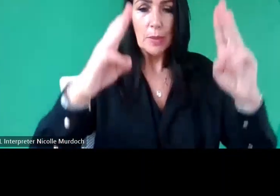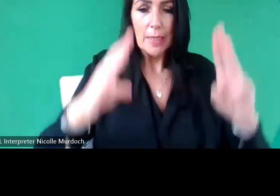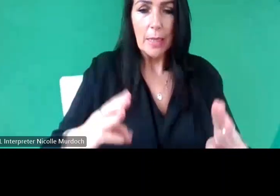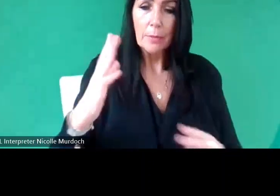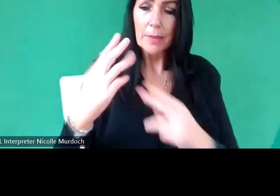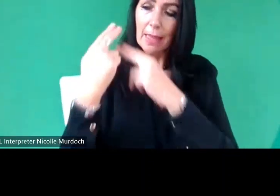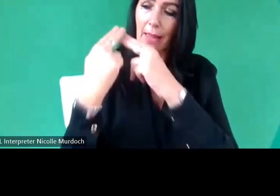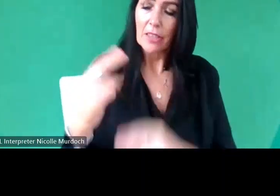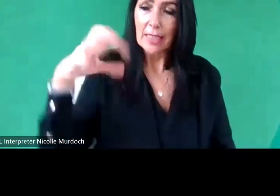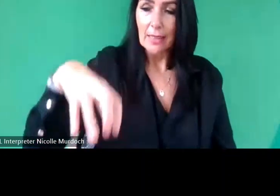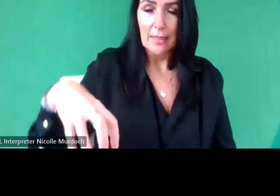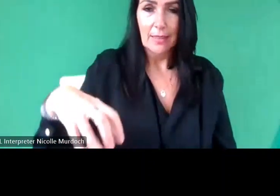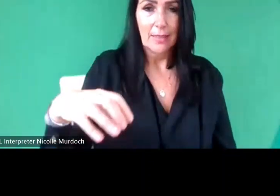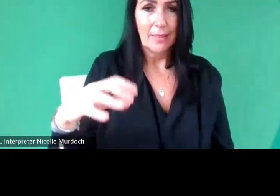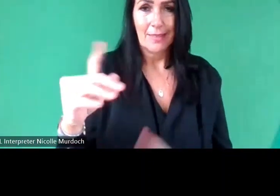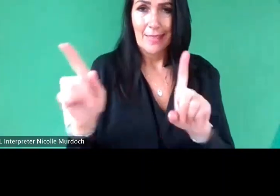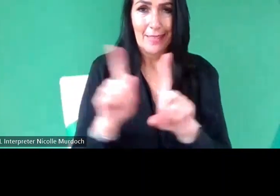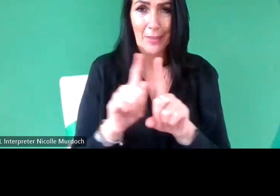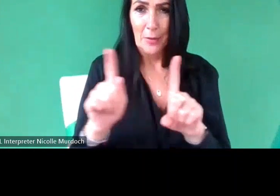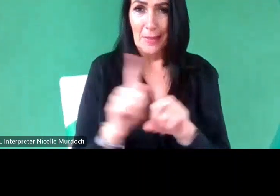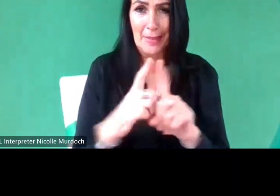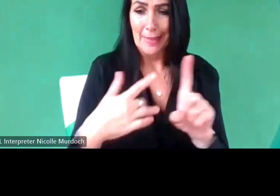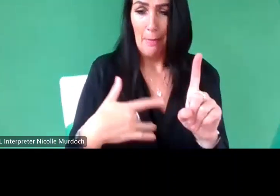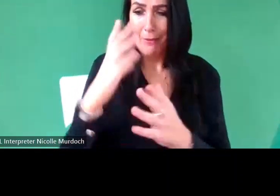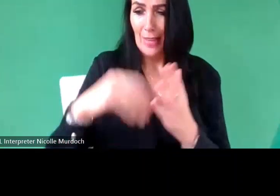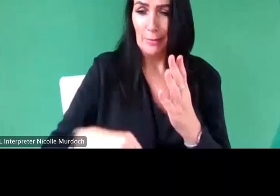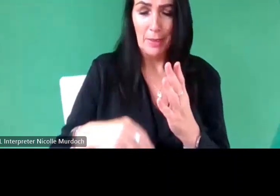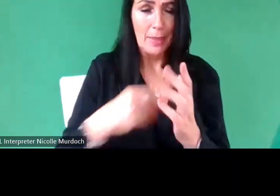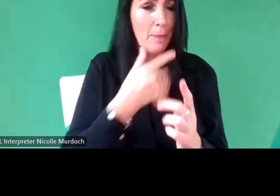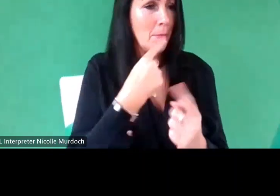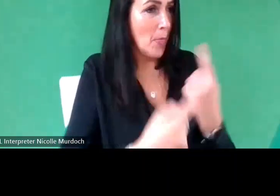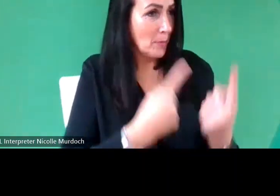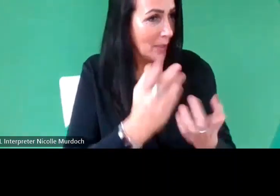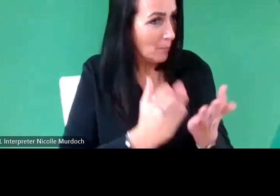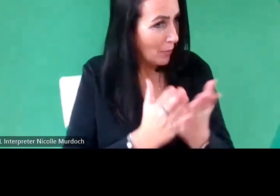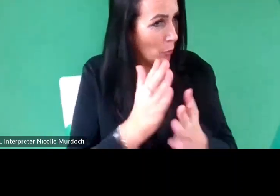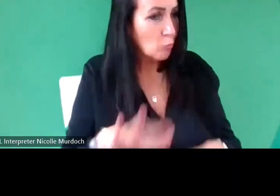they don't have the same lived experience as the people living in our community and that becomes